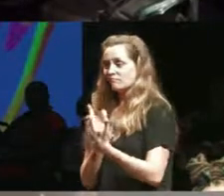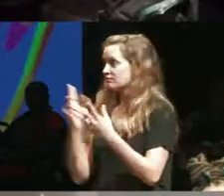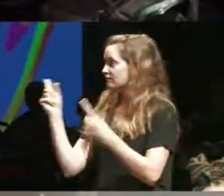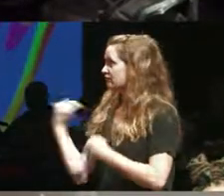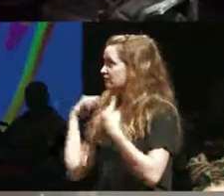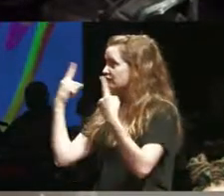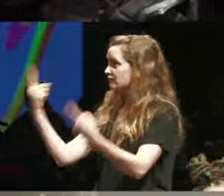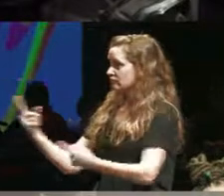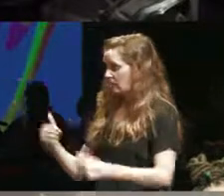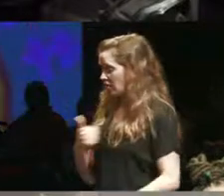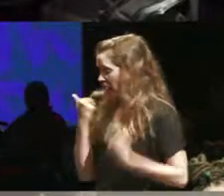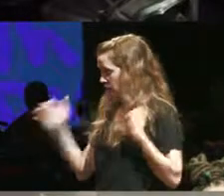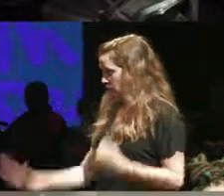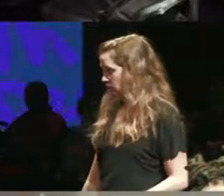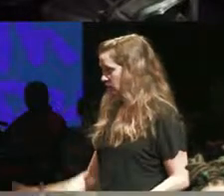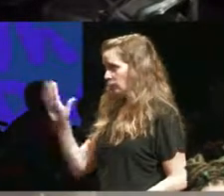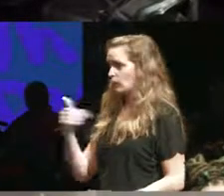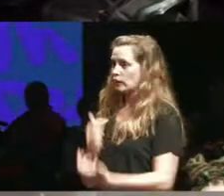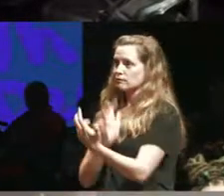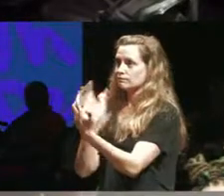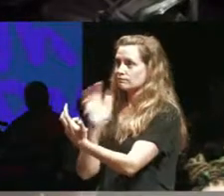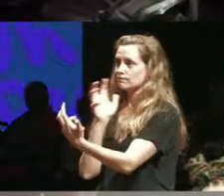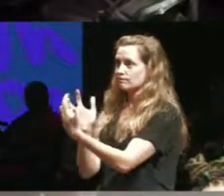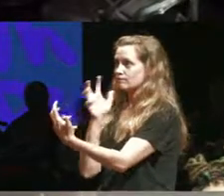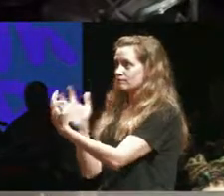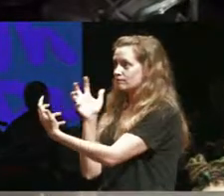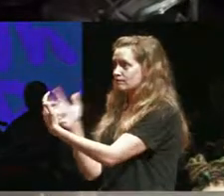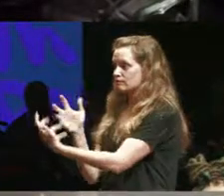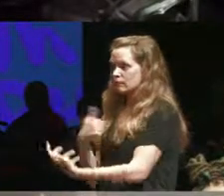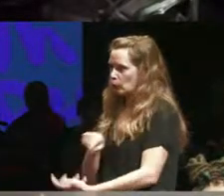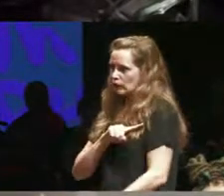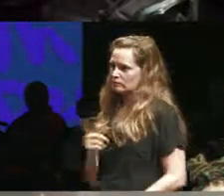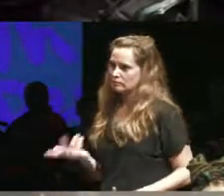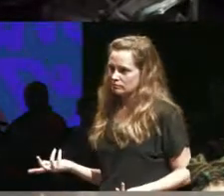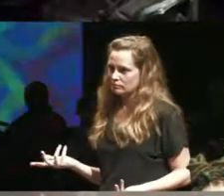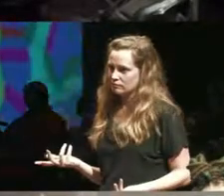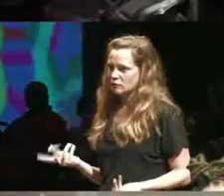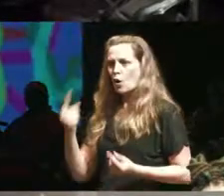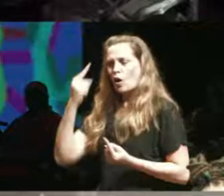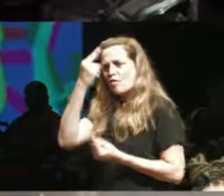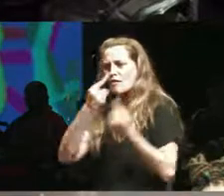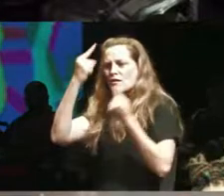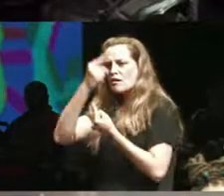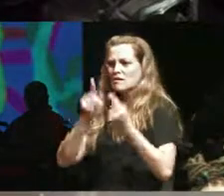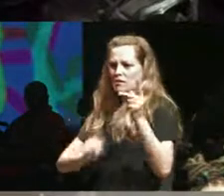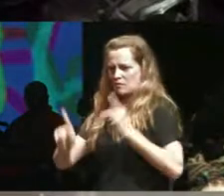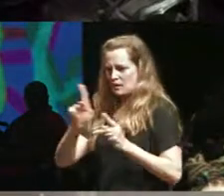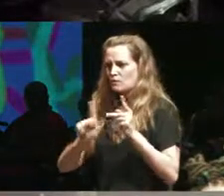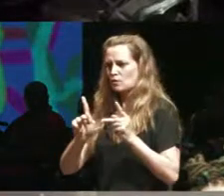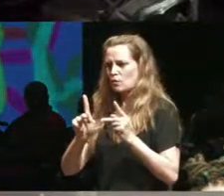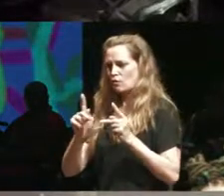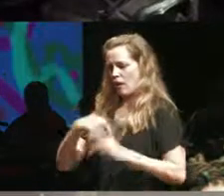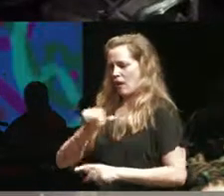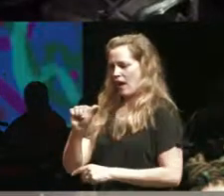entire lives so please consider that for the people who are our allies and